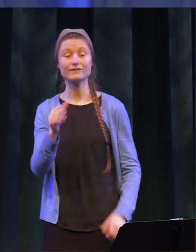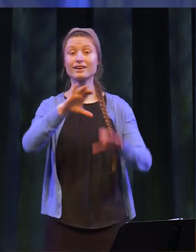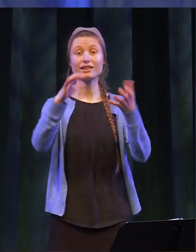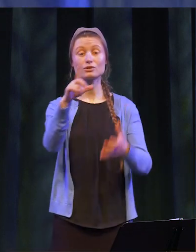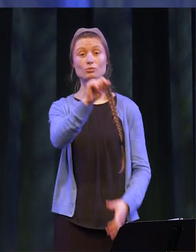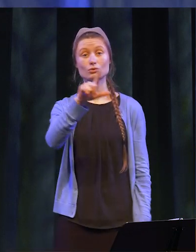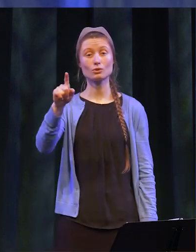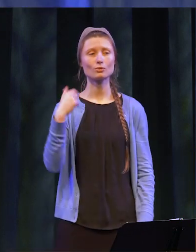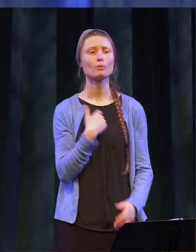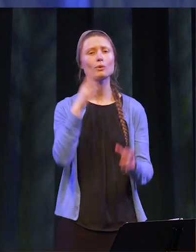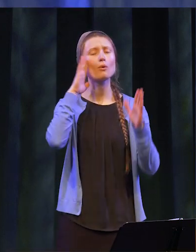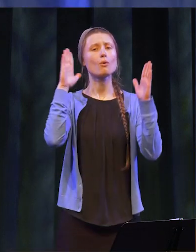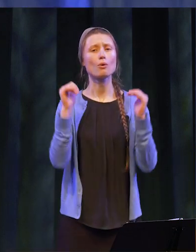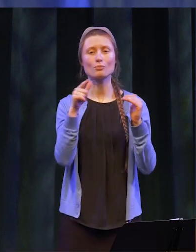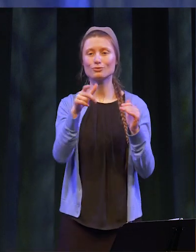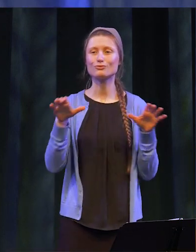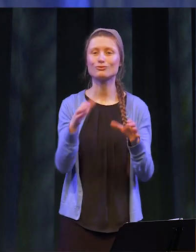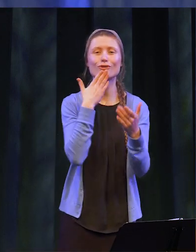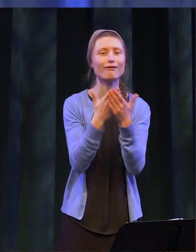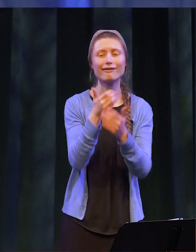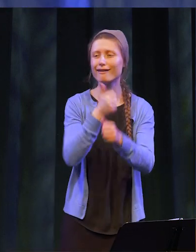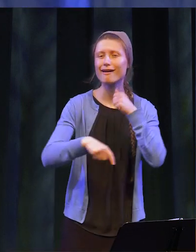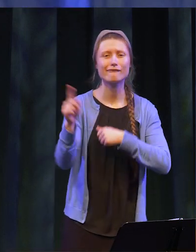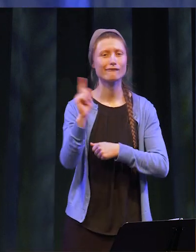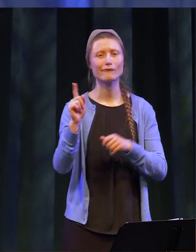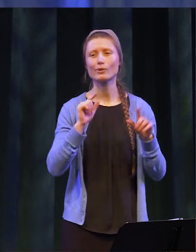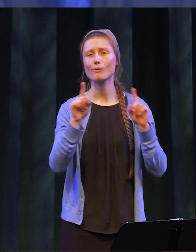Class of 2021 we hope that you will do a little bit of good wherever you go, and be kind to